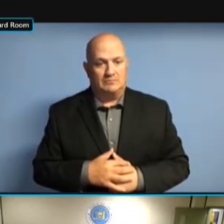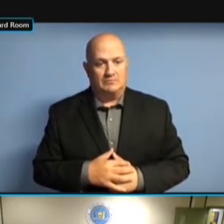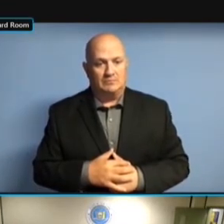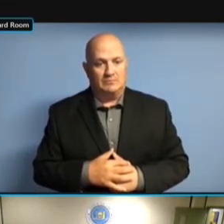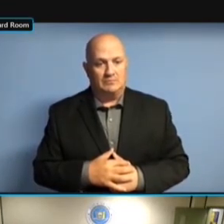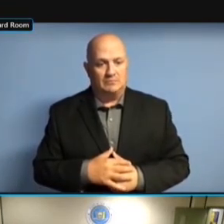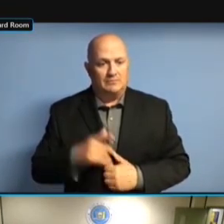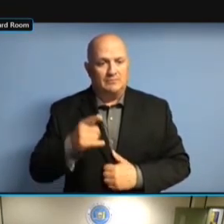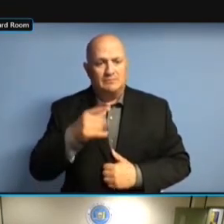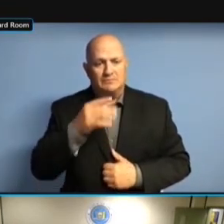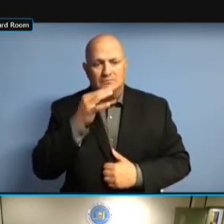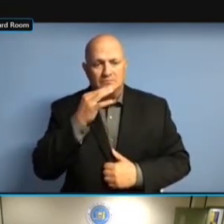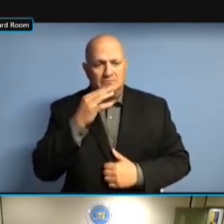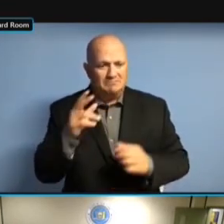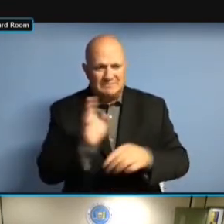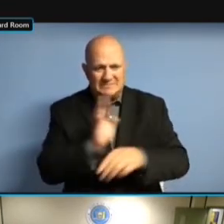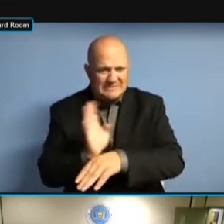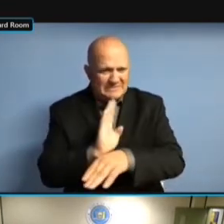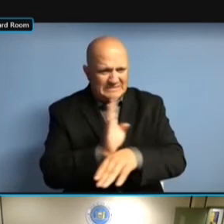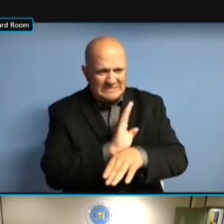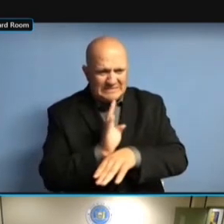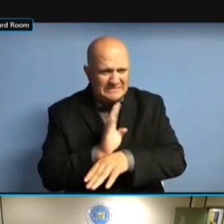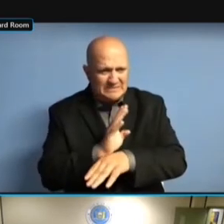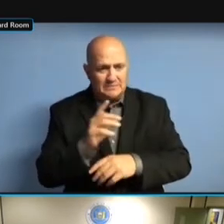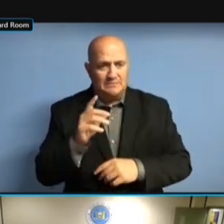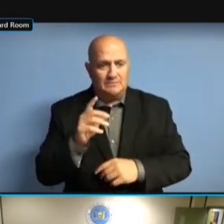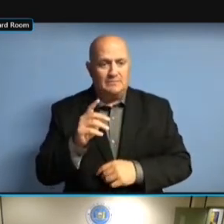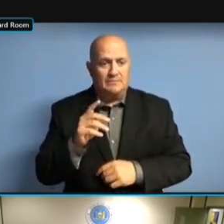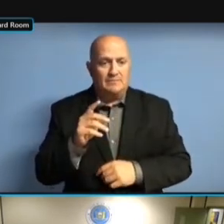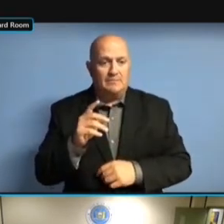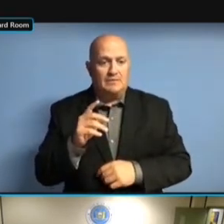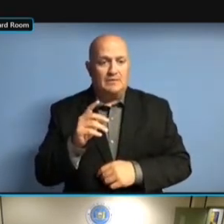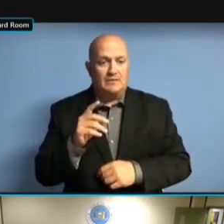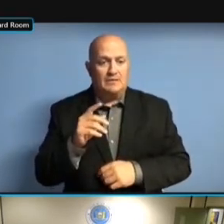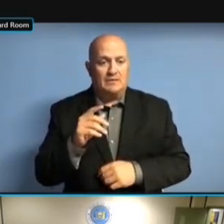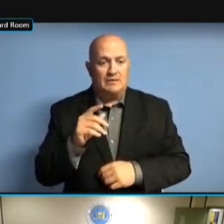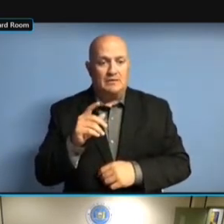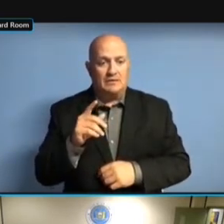HAVE A LOT ON YOUR PLATE, YOU ALWAYS HAVE A LOT ON YOUR PLATE, YOU ALWAYS SEEM HAVE A LOT ON YOUR PLATE, YOU ALWAYS SEEM TO HAVE A LOT ON YOUR PLATE, YOU ALWAYS SEEM TO HAVE HAVE A LOT ON YOUR PLATE, YOU ALWAYS SEEM TO HAVE THE HAVE A LOT ON YOUR PLATE, YOU ALWAYS SEEM TO HAVE THE WHOLE ALWAYS SEEM TO HAVE THE WHOLE ALWAYS SEEM TO HAVE THE WHOLE AGENCY ALWAYS SEEM TO HAVE THE WHOLE AGENCY REVOLVING ALWAYS SEEM TO HAVE THE WHOLE AGENCY REVOLVING AROUND ALWAYS SEEM TO HAVE THE WHOLE AGENCY REVOLVING AROUND YOU ALWAYS SEEM TO HAVE THE WHOLE AGENCY REVOLVING AROUND YOU NOW. AGENCY REVOLVING AROUND YOU NOW. AGENCY REVOLVING AROUND YOU NOW. FROM AGENCY REVOLVING AROUND YOU NOW. FROM A